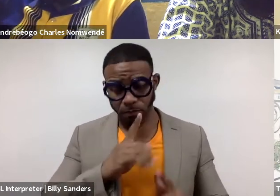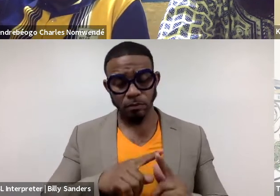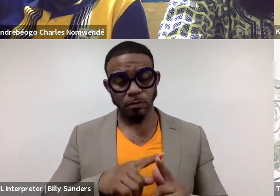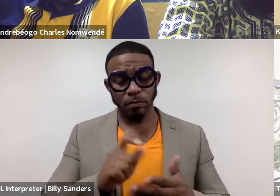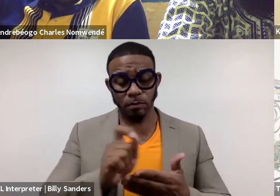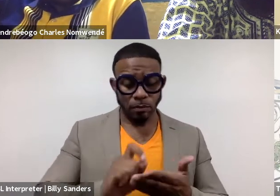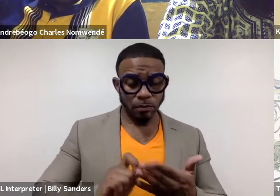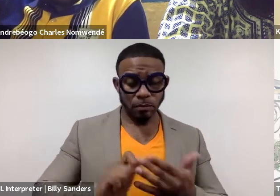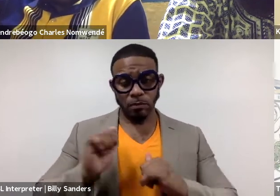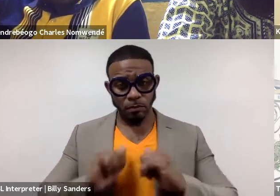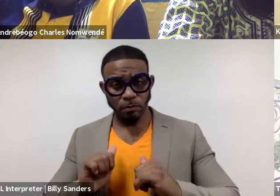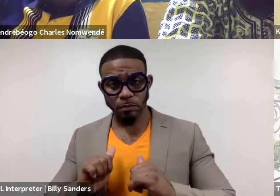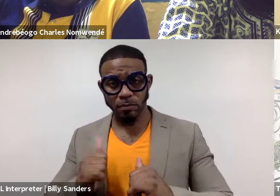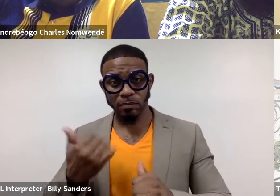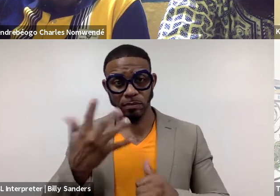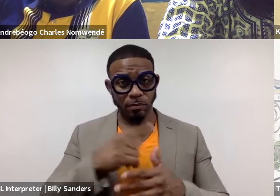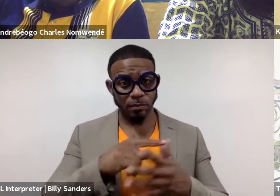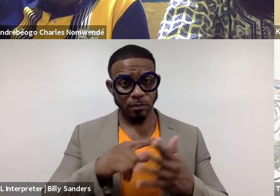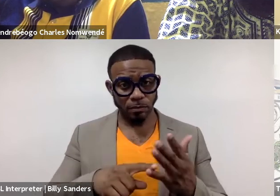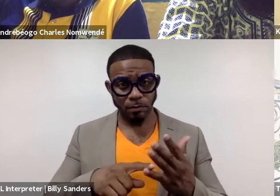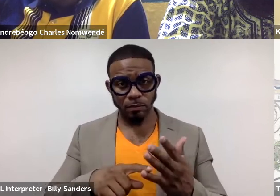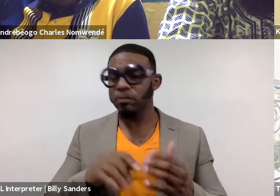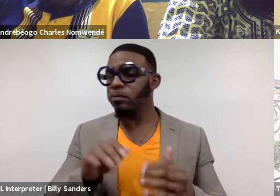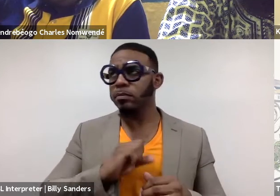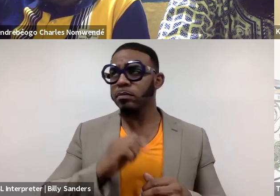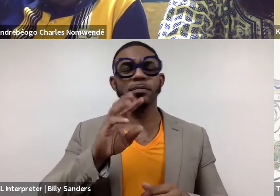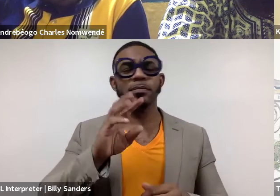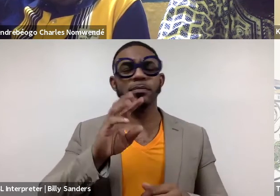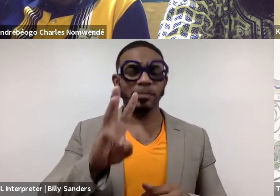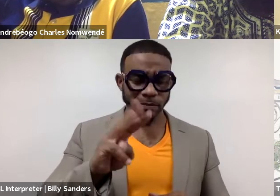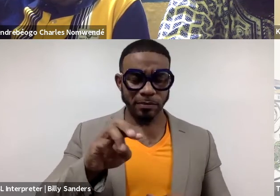and perform six micro plays for this platform.